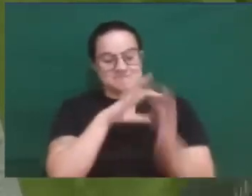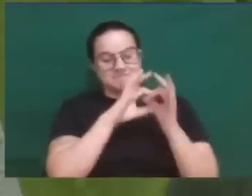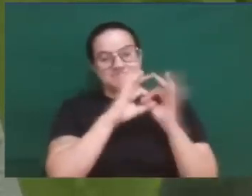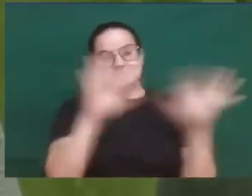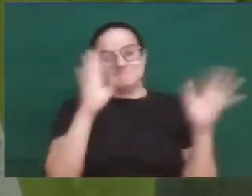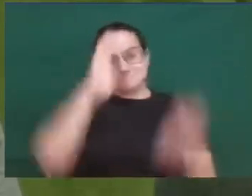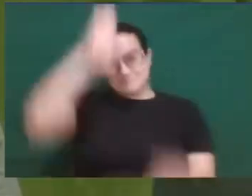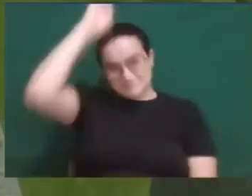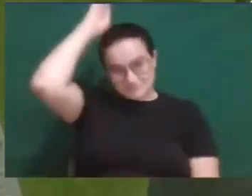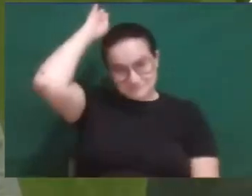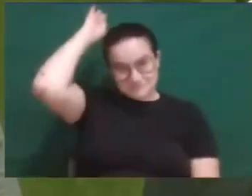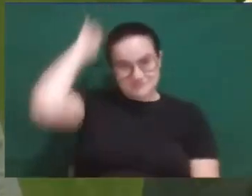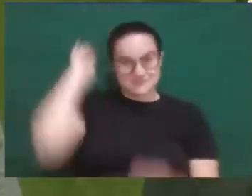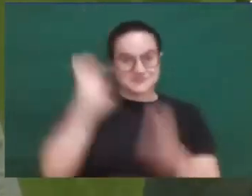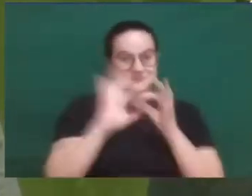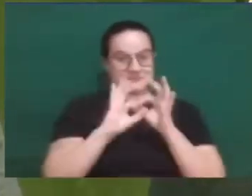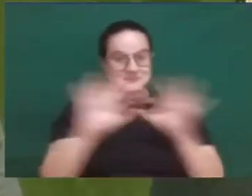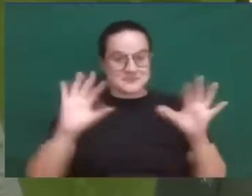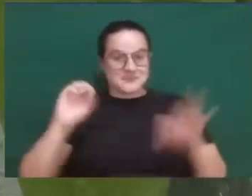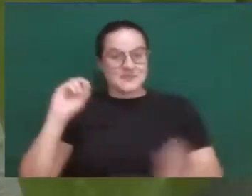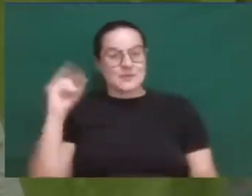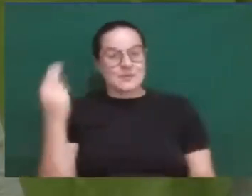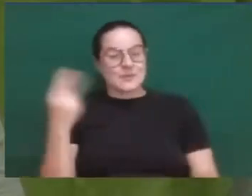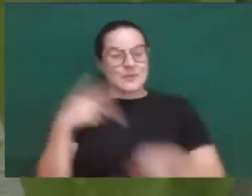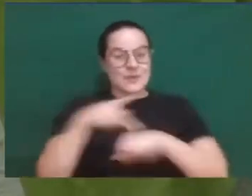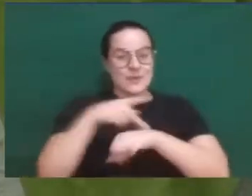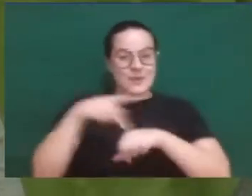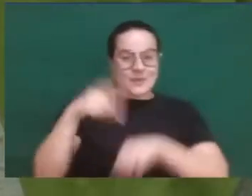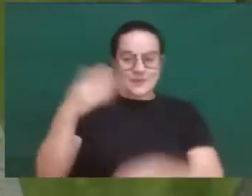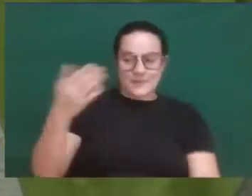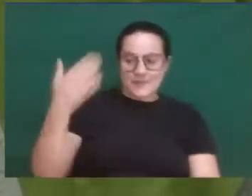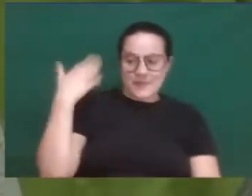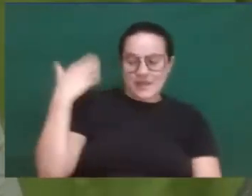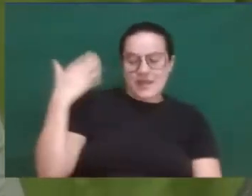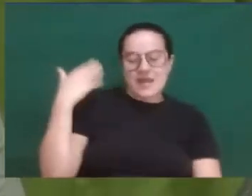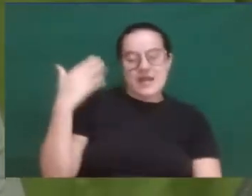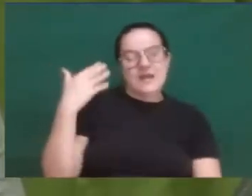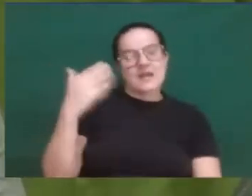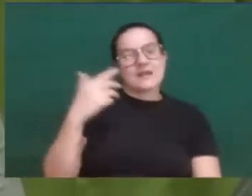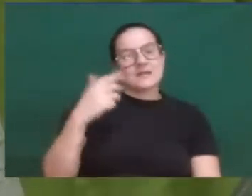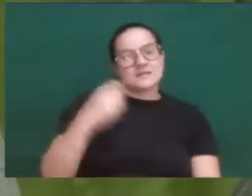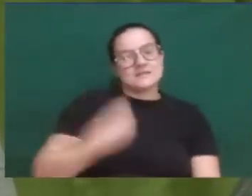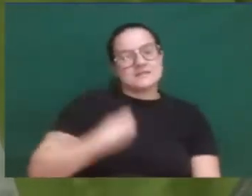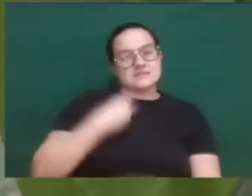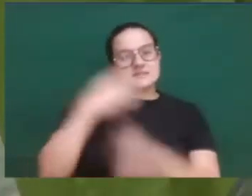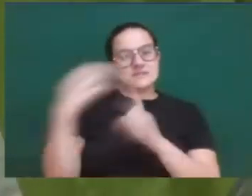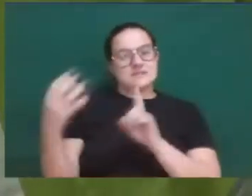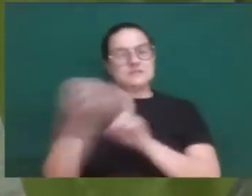or the countries that had dominated them in the past. Not long ago,